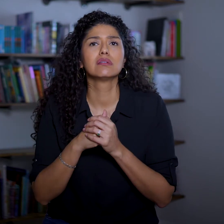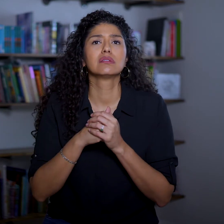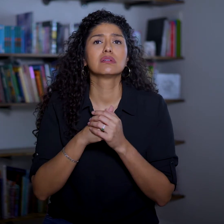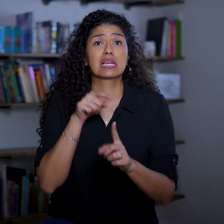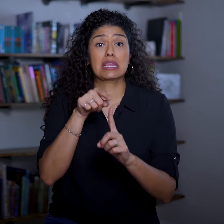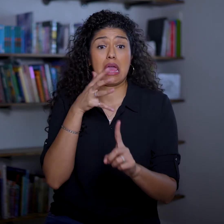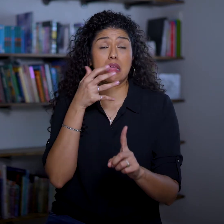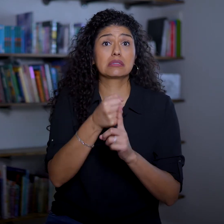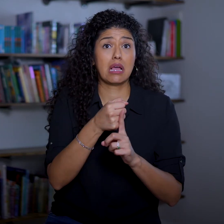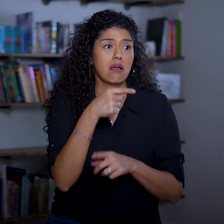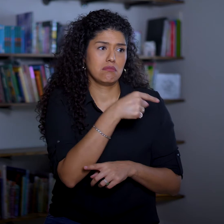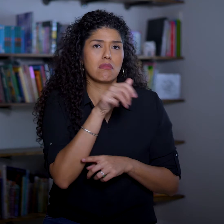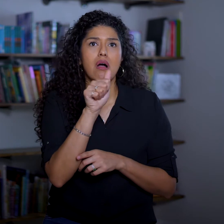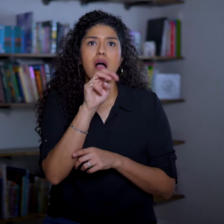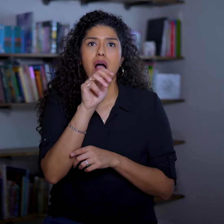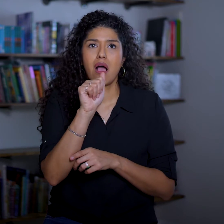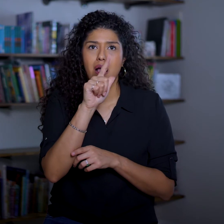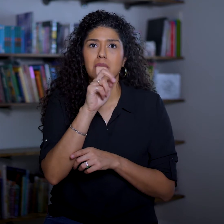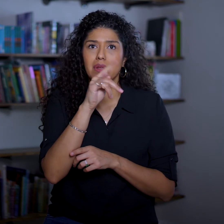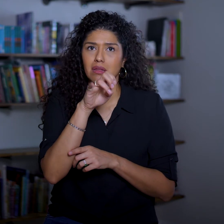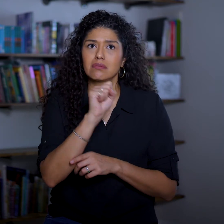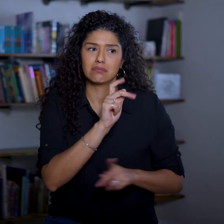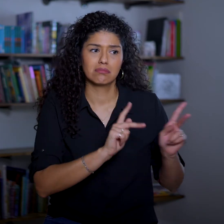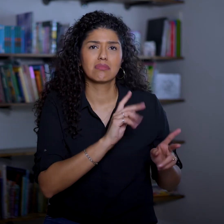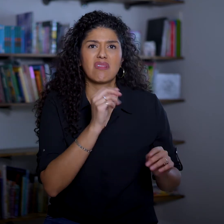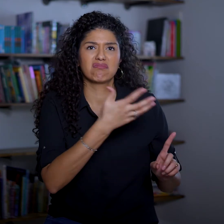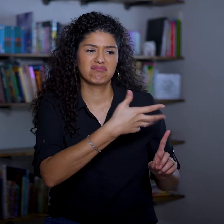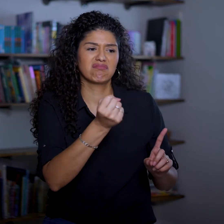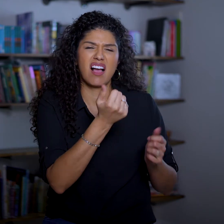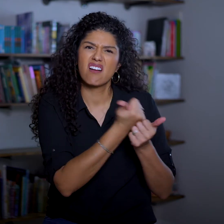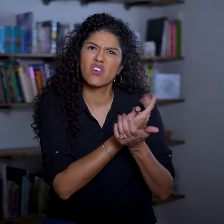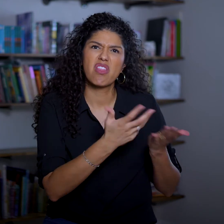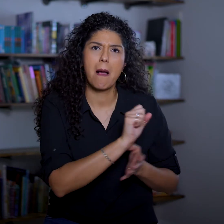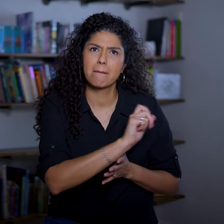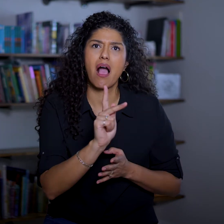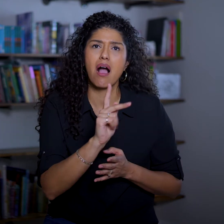He raids the Amalekites and gets everything back,